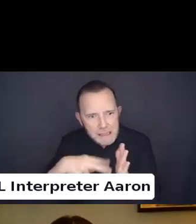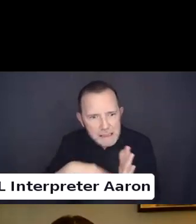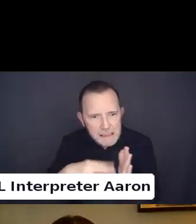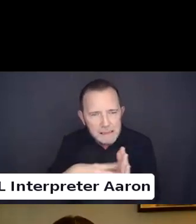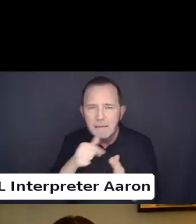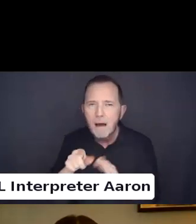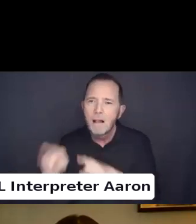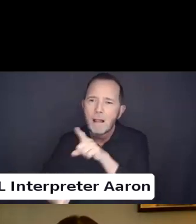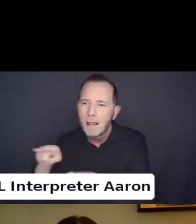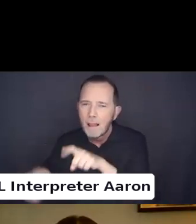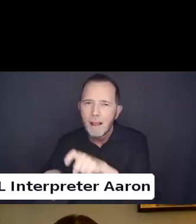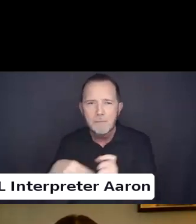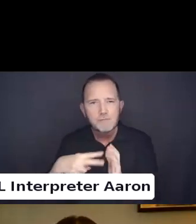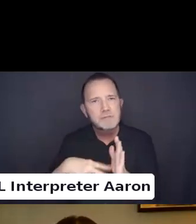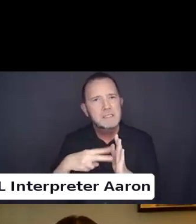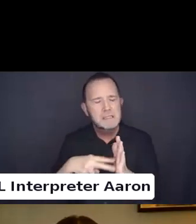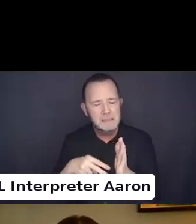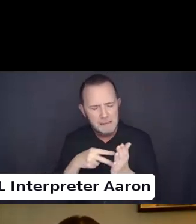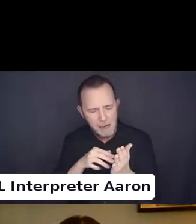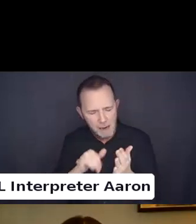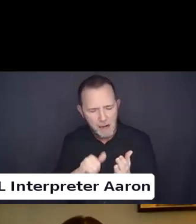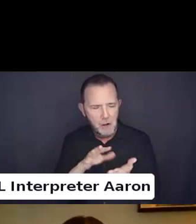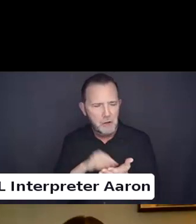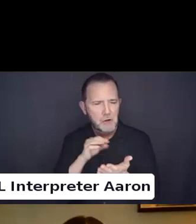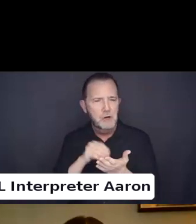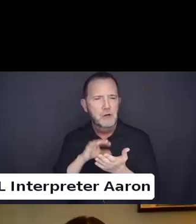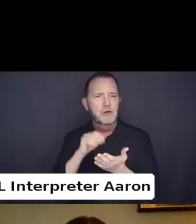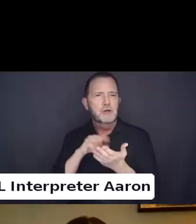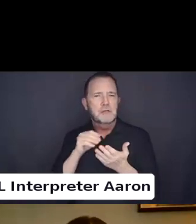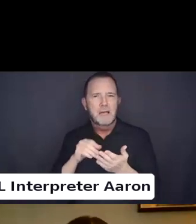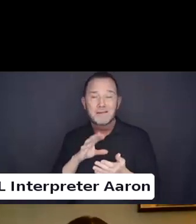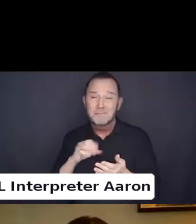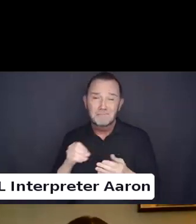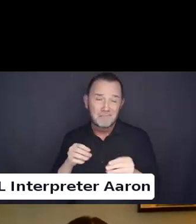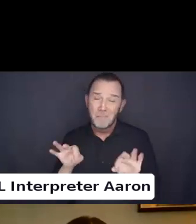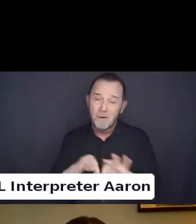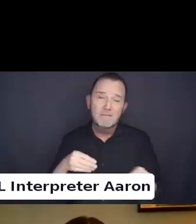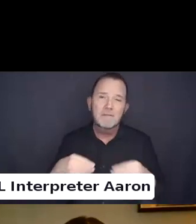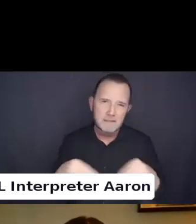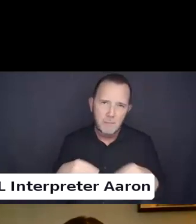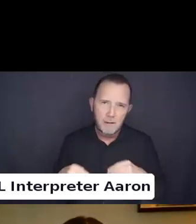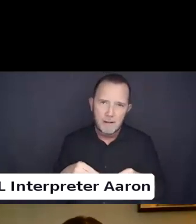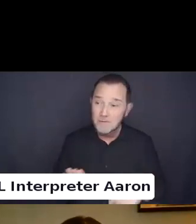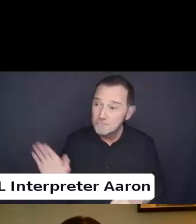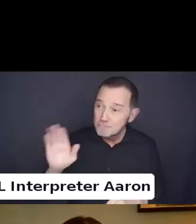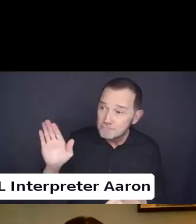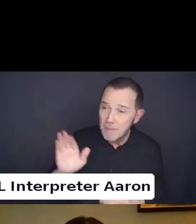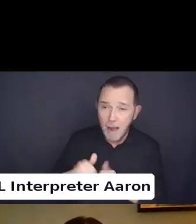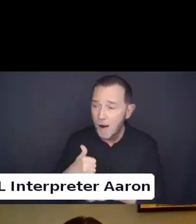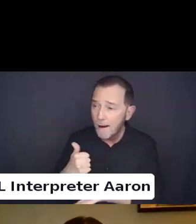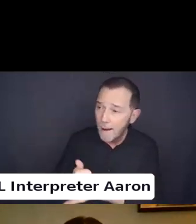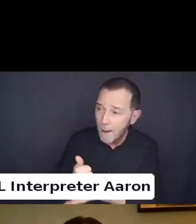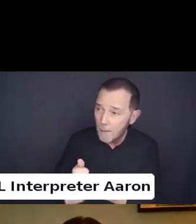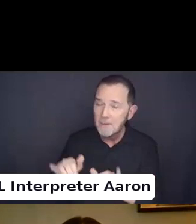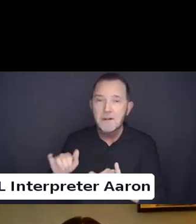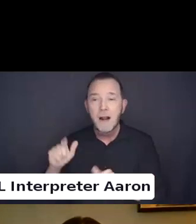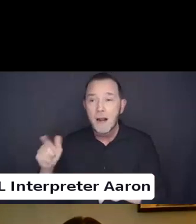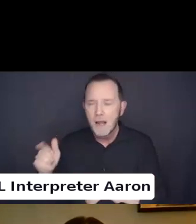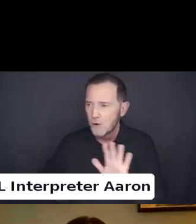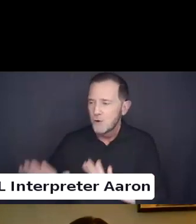Be ready to adapt.